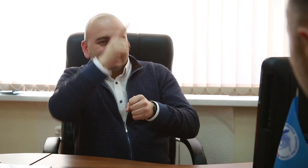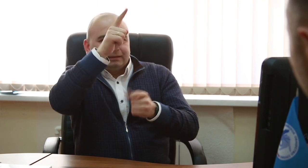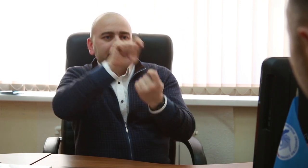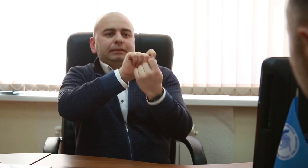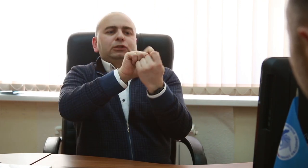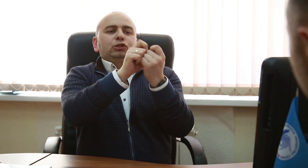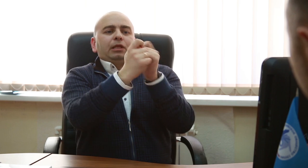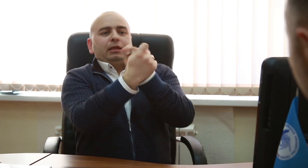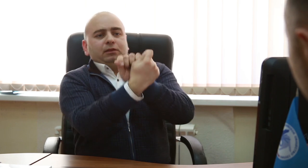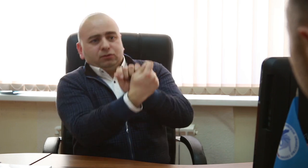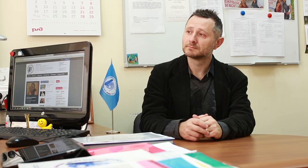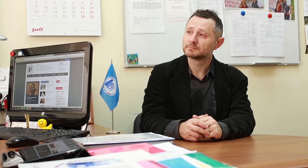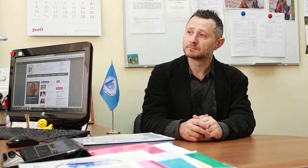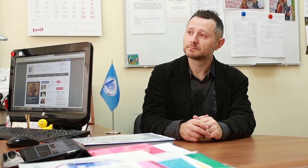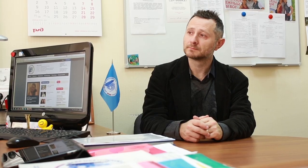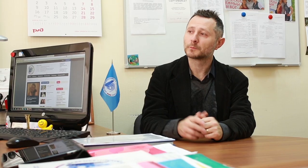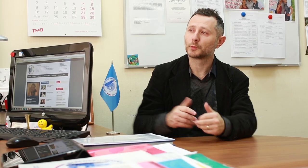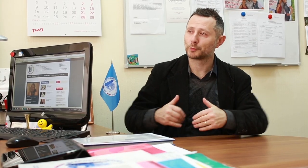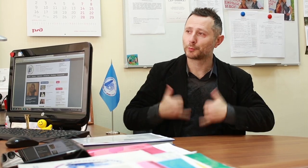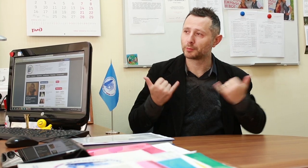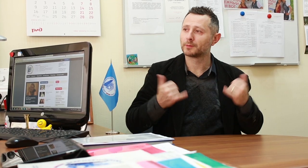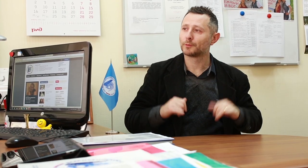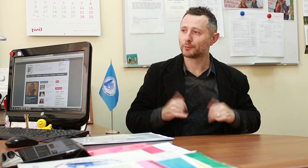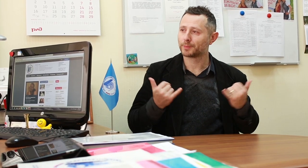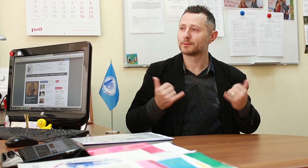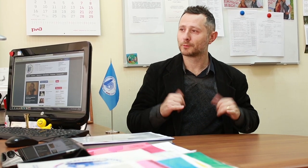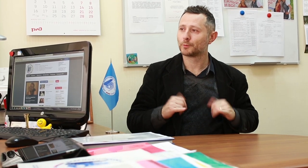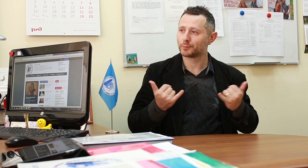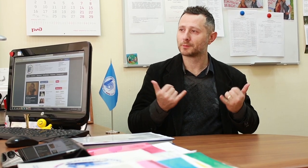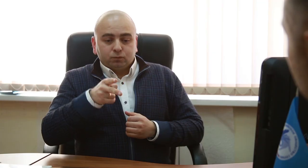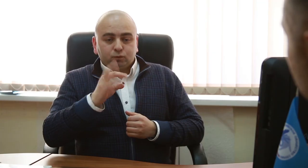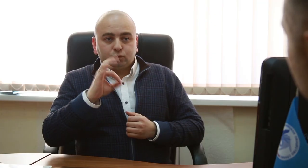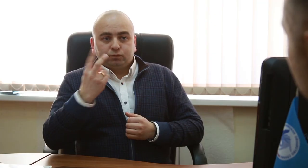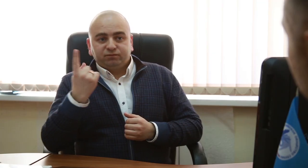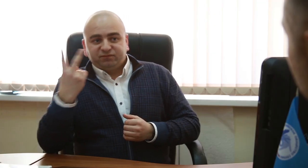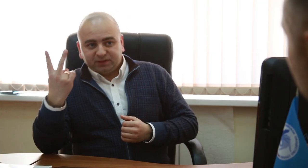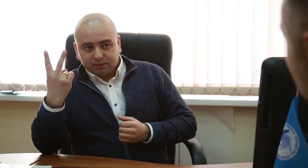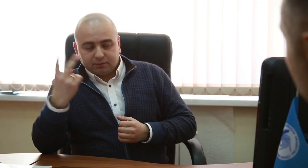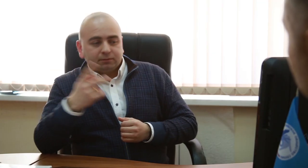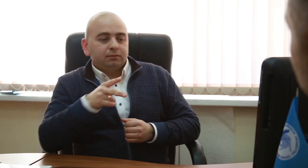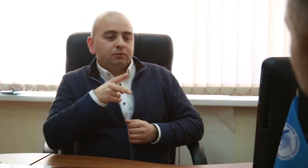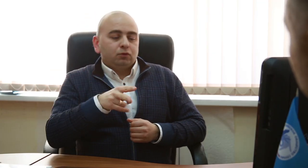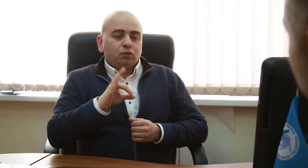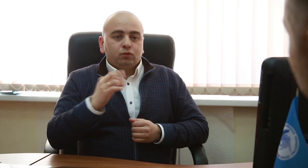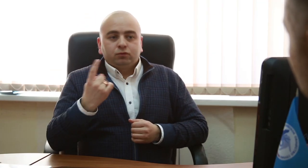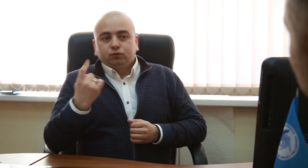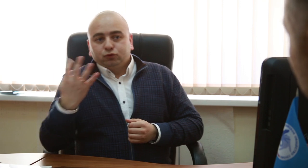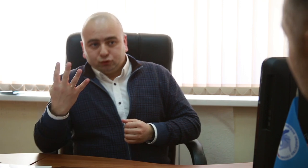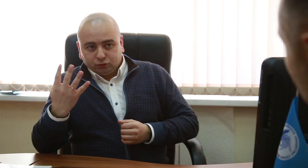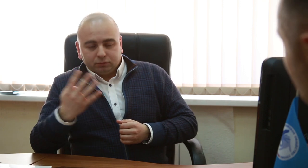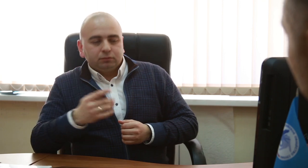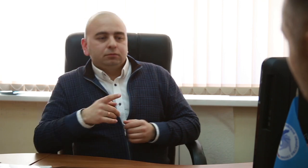is turned around in their minds, what is going on up there? I advocated for the